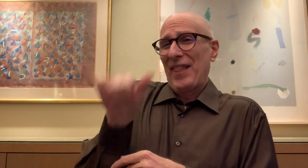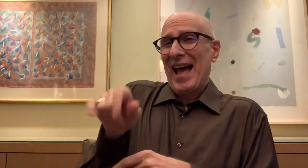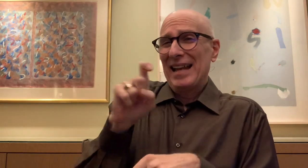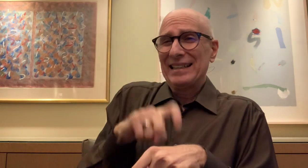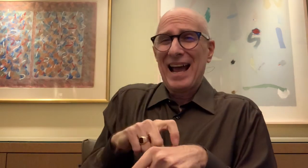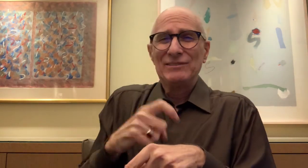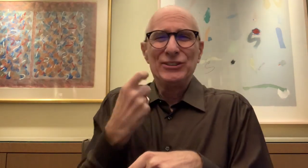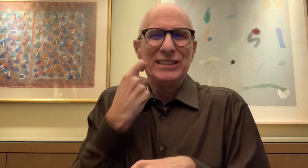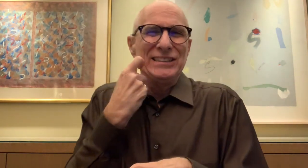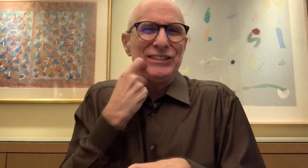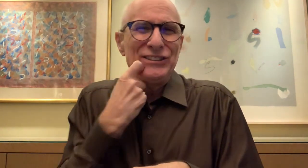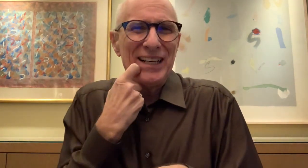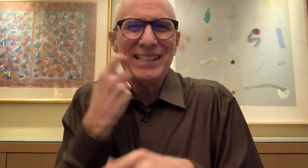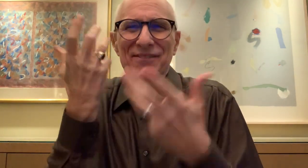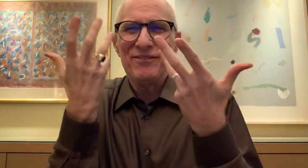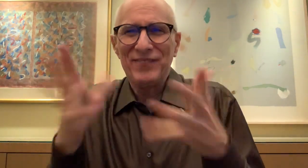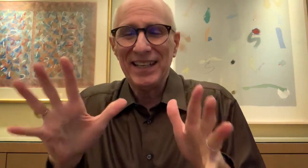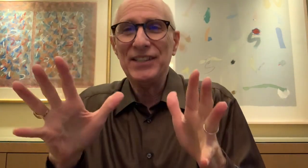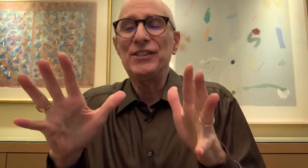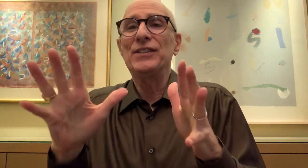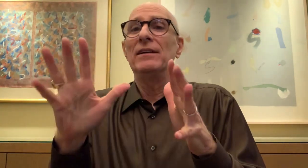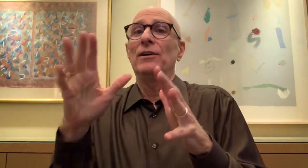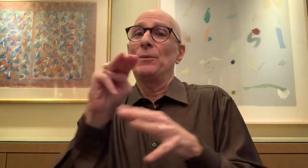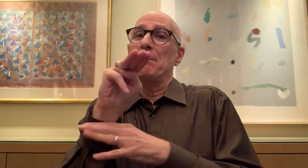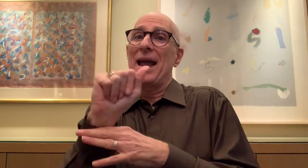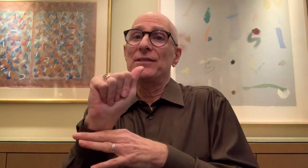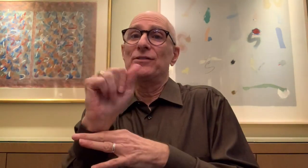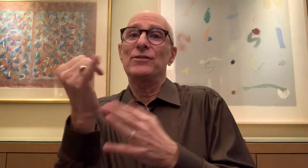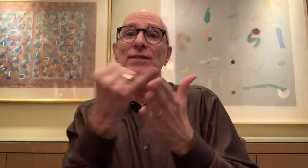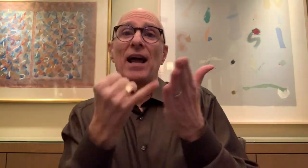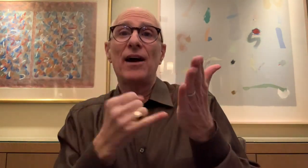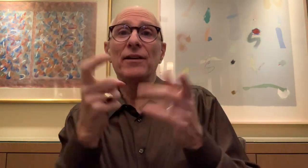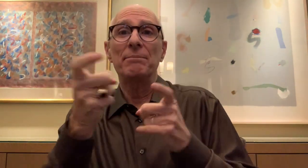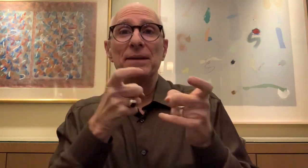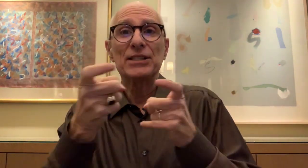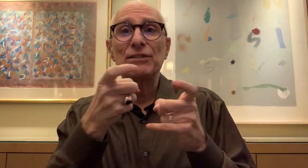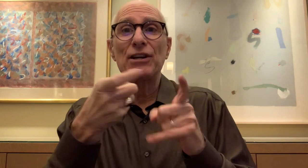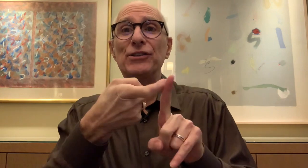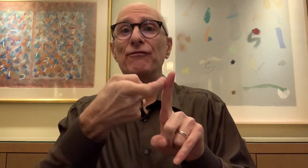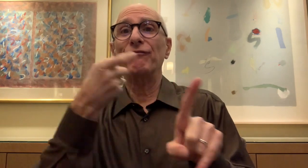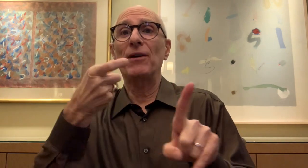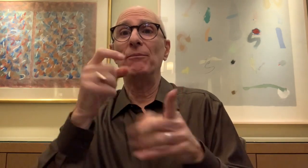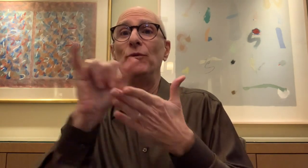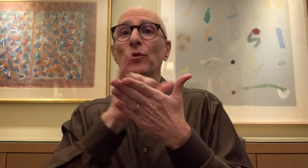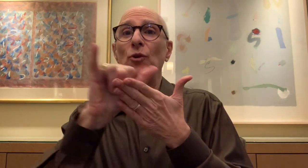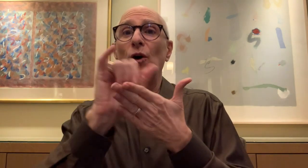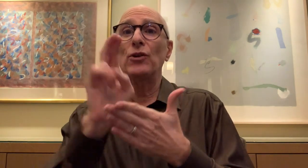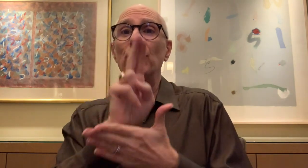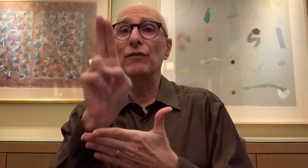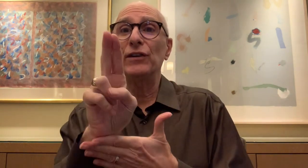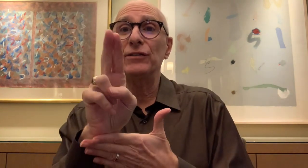She just graduated from NYU with a MA in the nonprofit management for the arts.